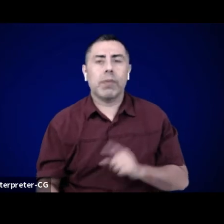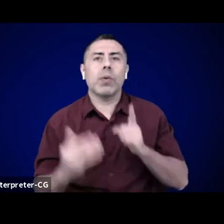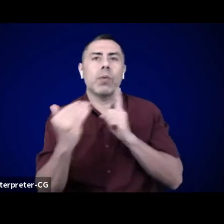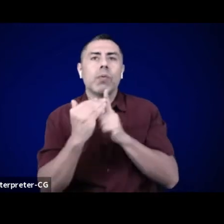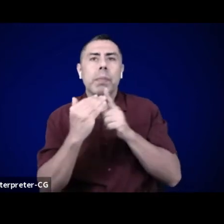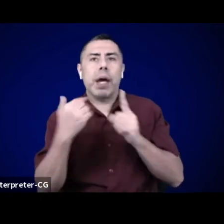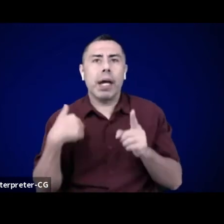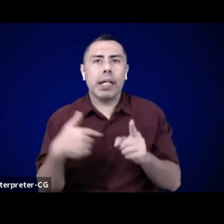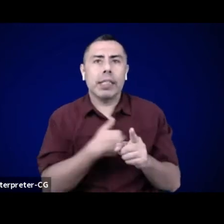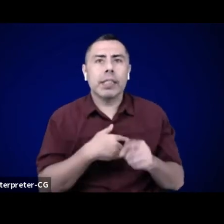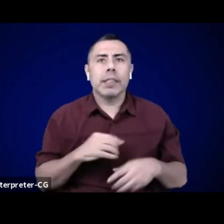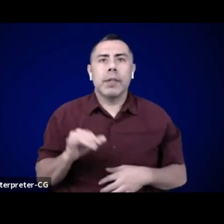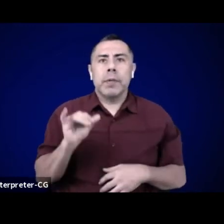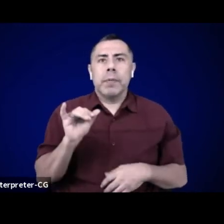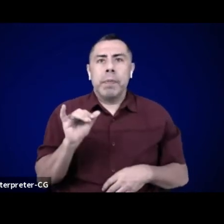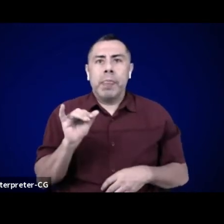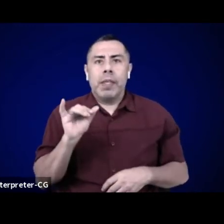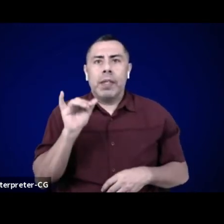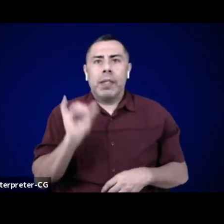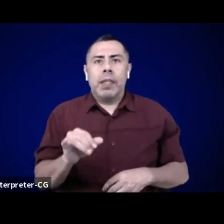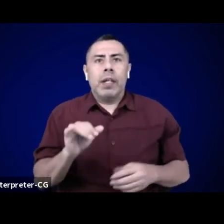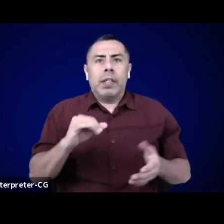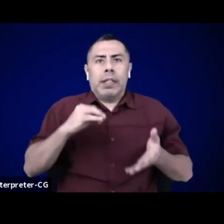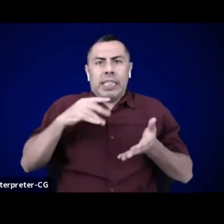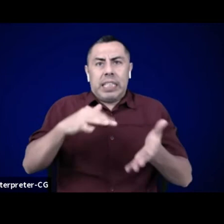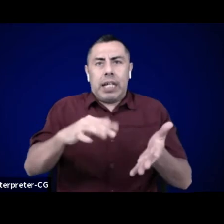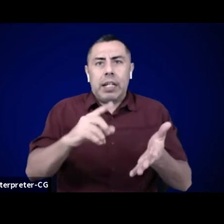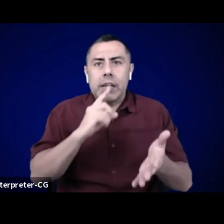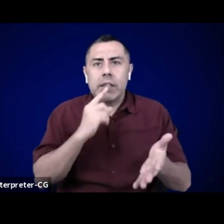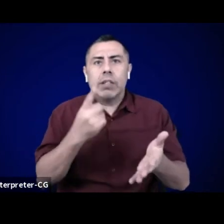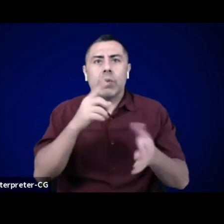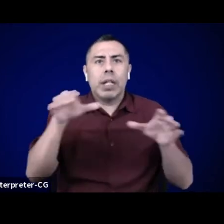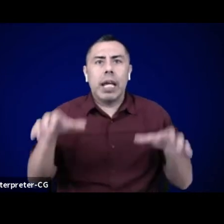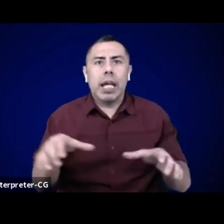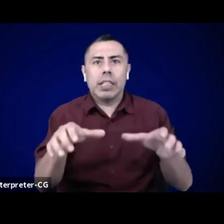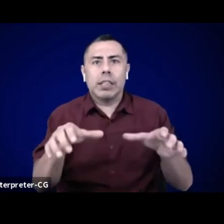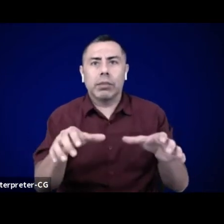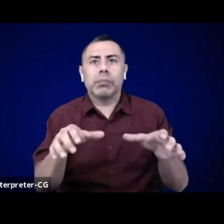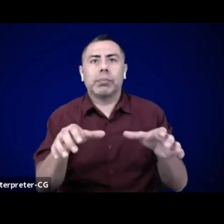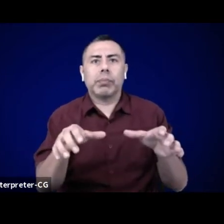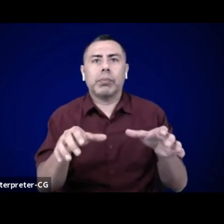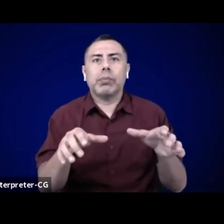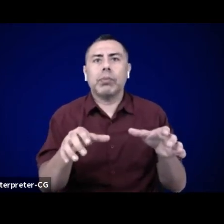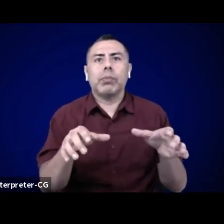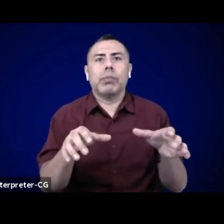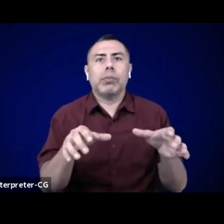Today is just a small part of an intergenerational effort to socialize, and dream,